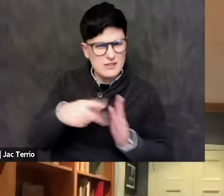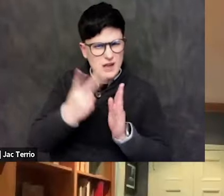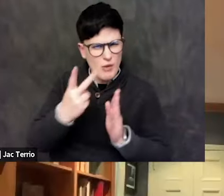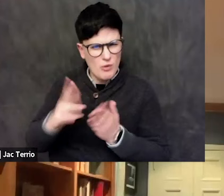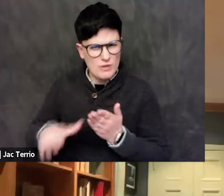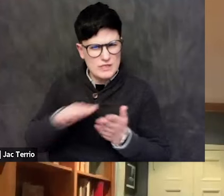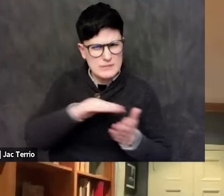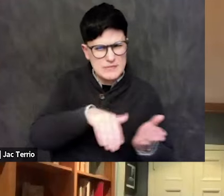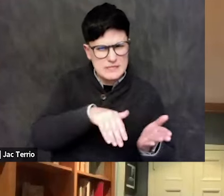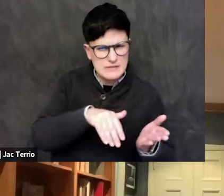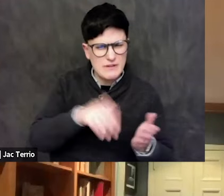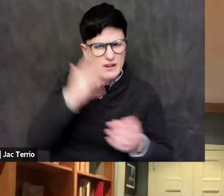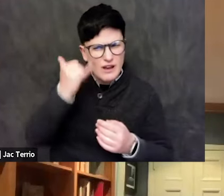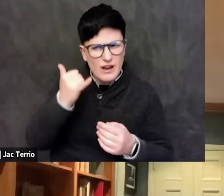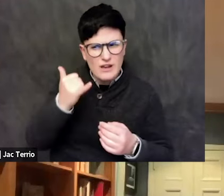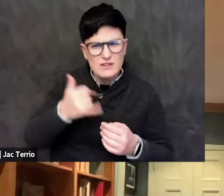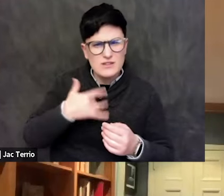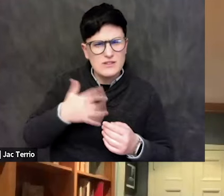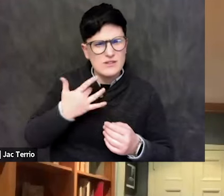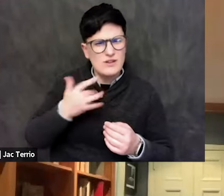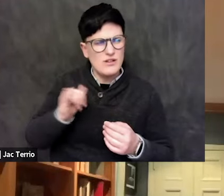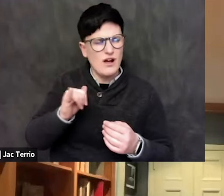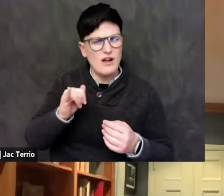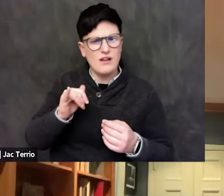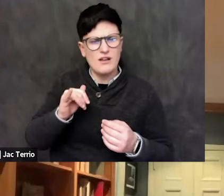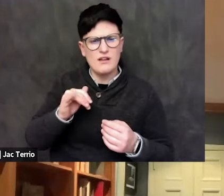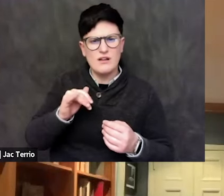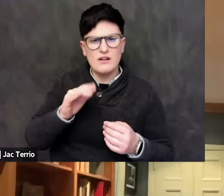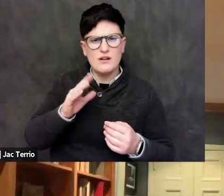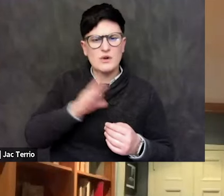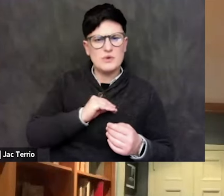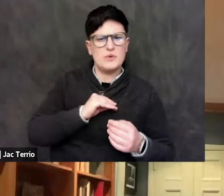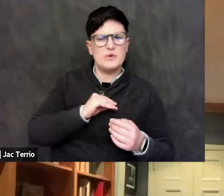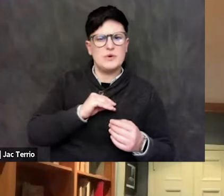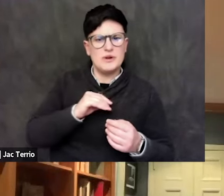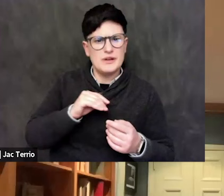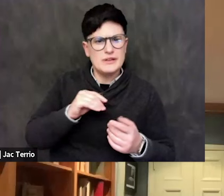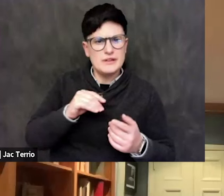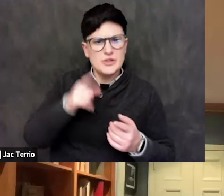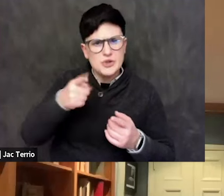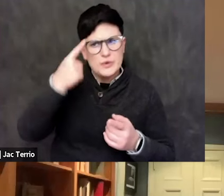that the people that ought to know, understand, don't. So that happens in some places.